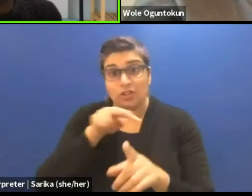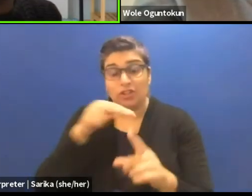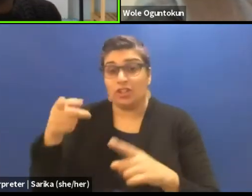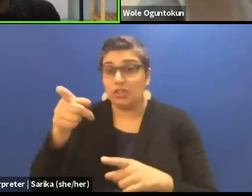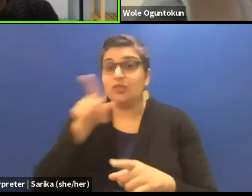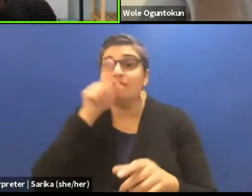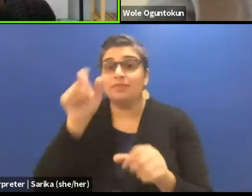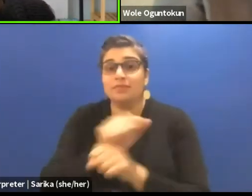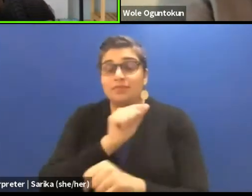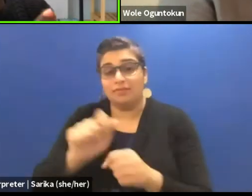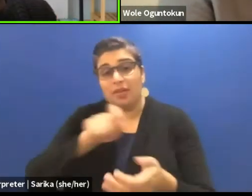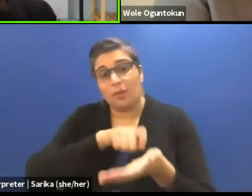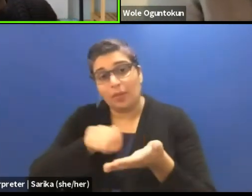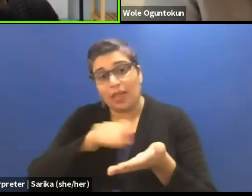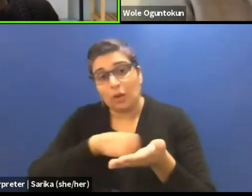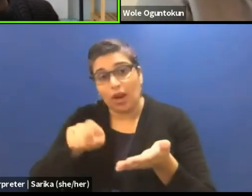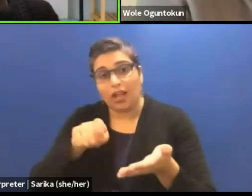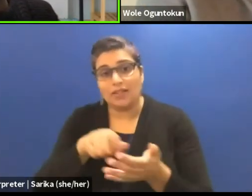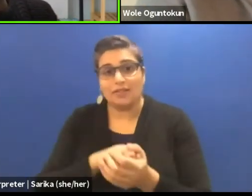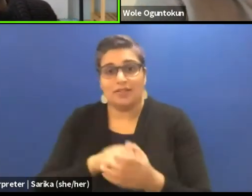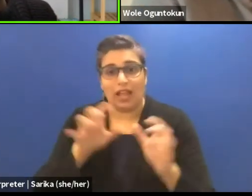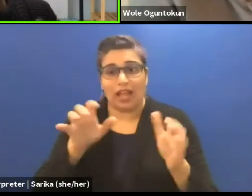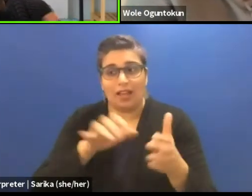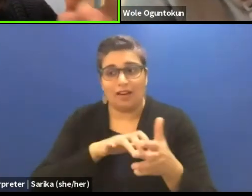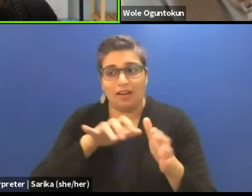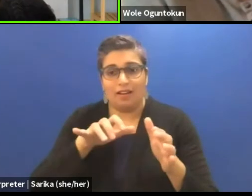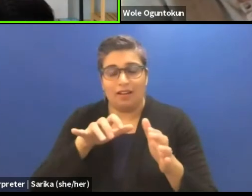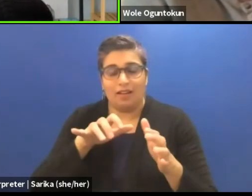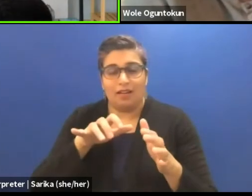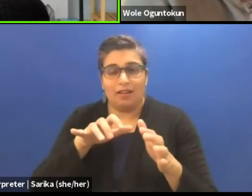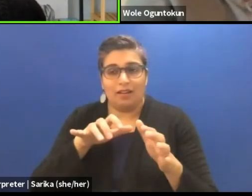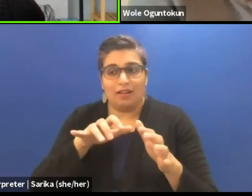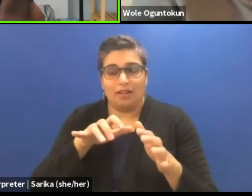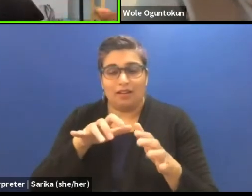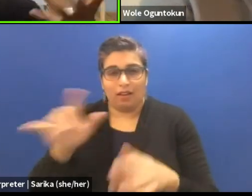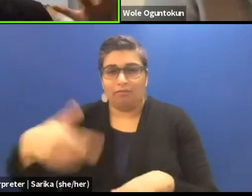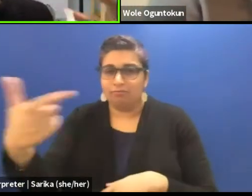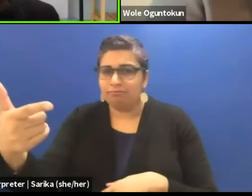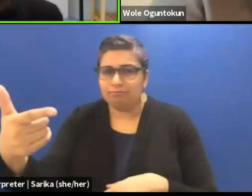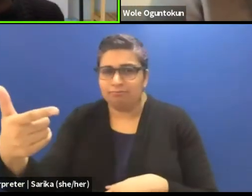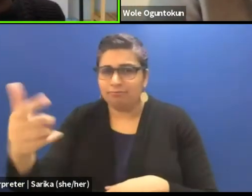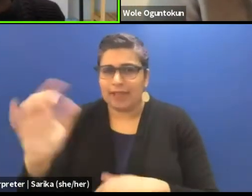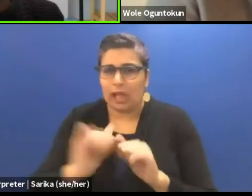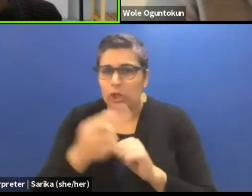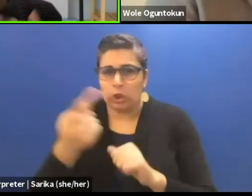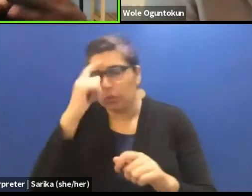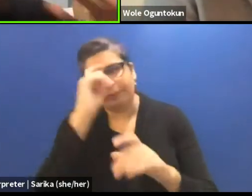and he's done a lot of that. Over to you. How do you conceive dramaturgy